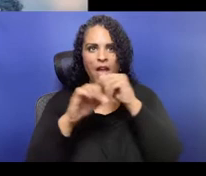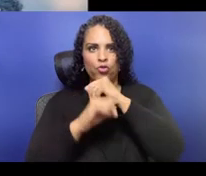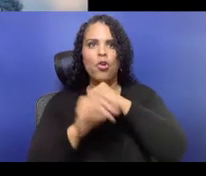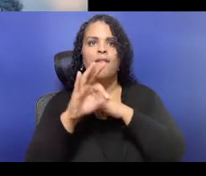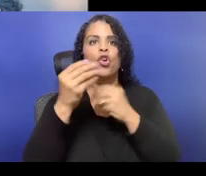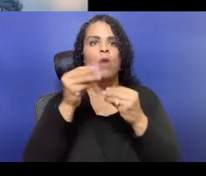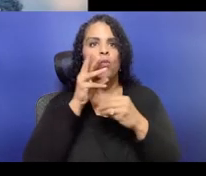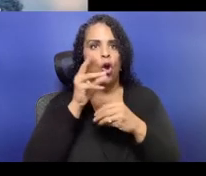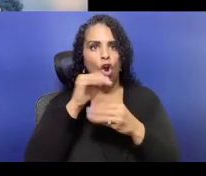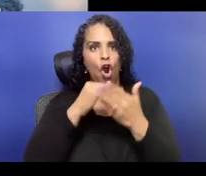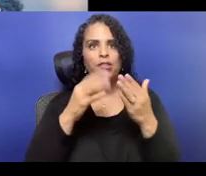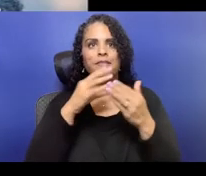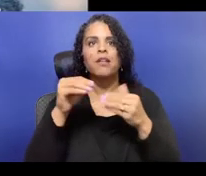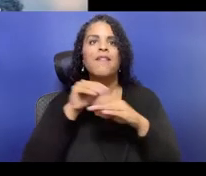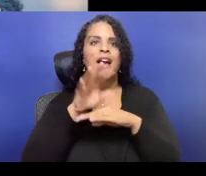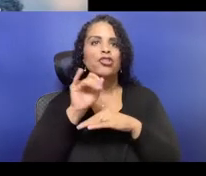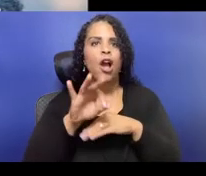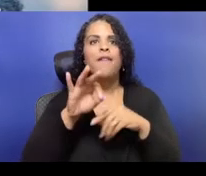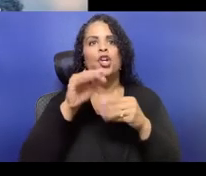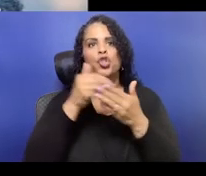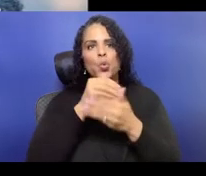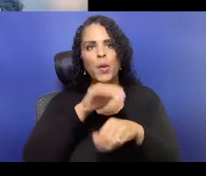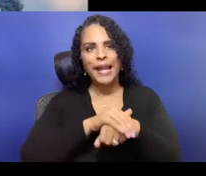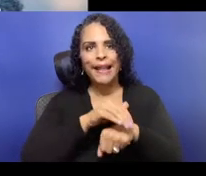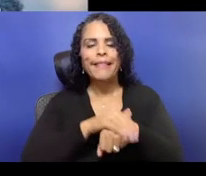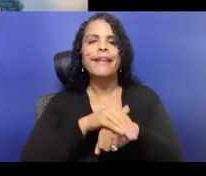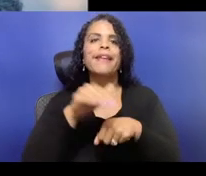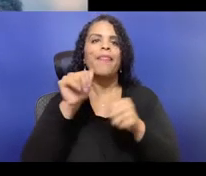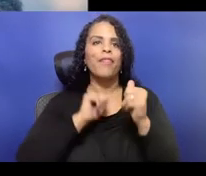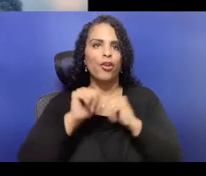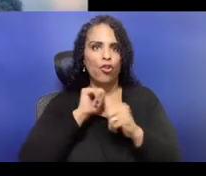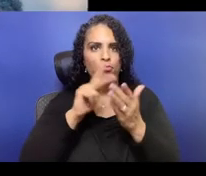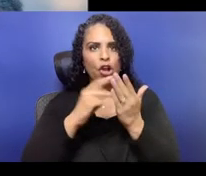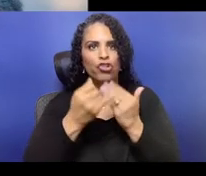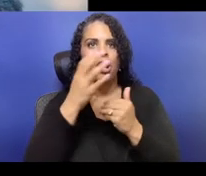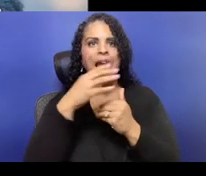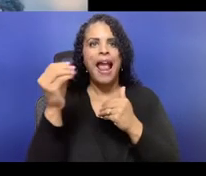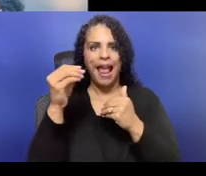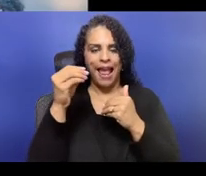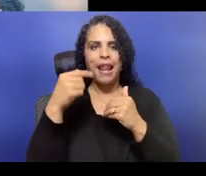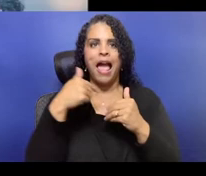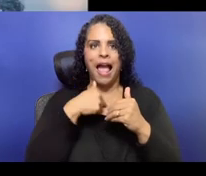Other than that, my access needs are met. My visual description is is that I have brown skin,